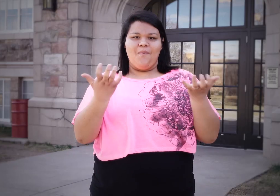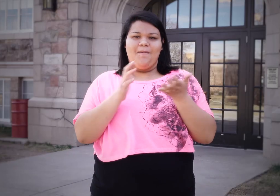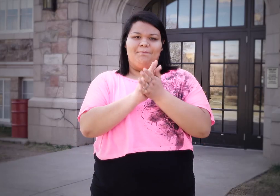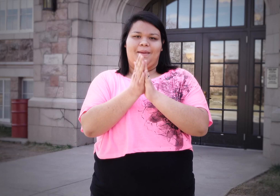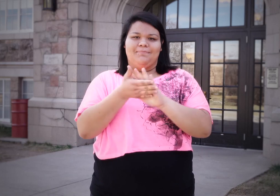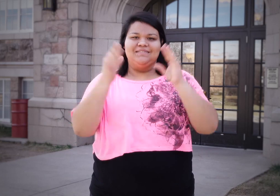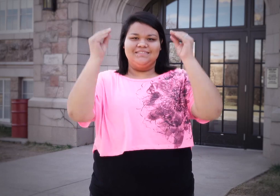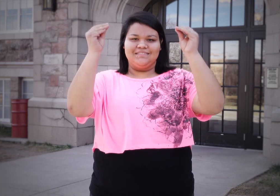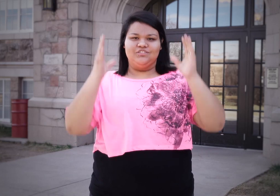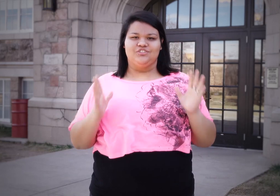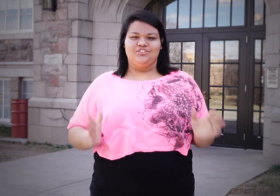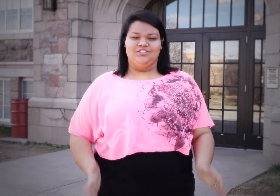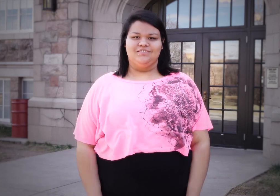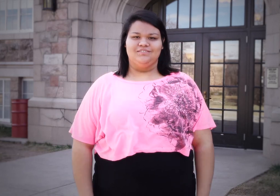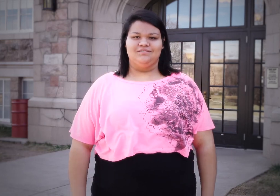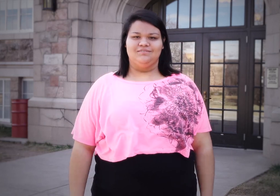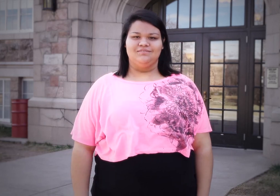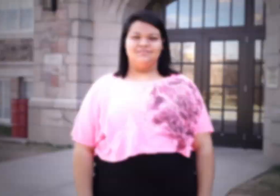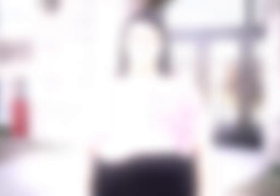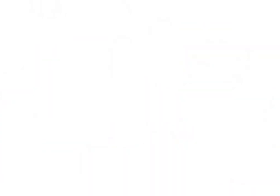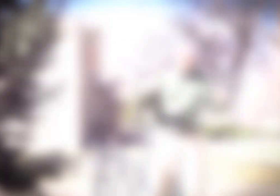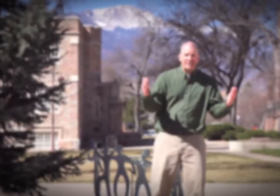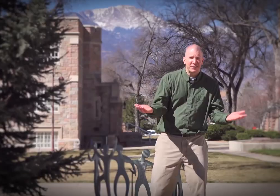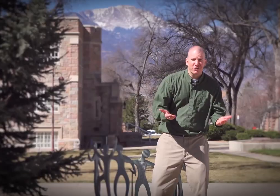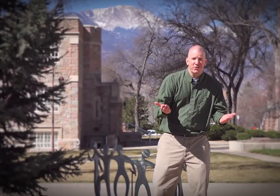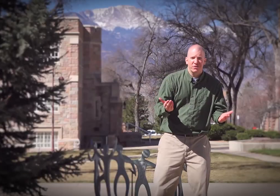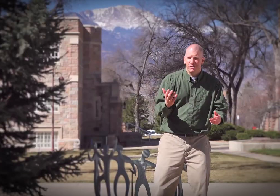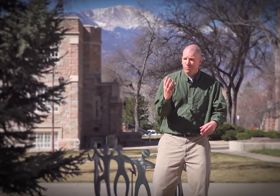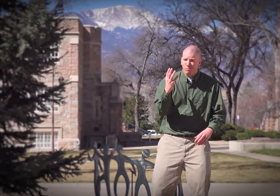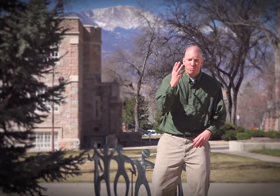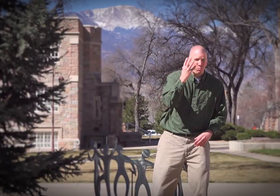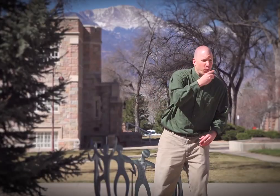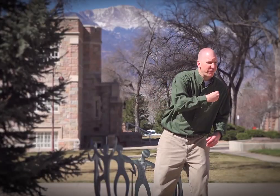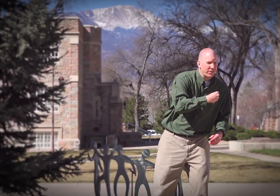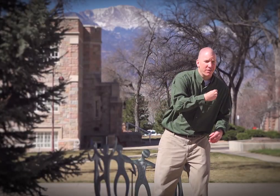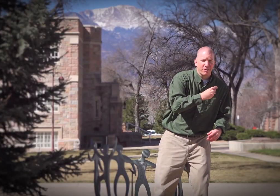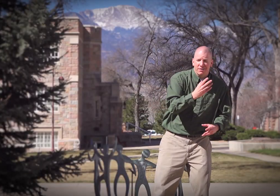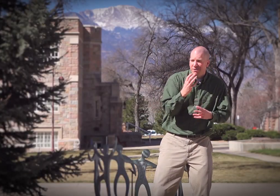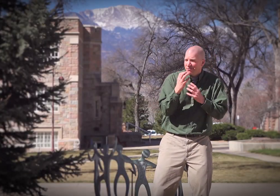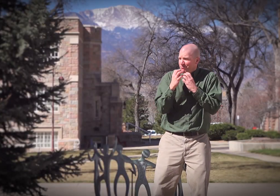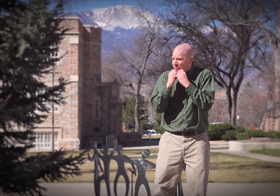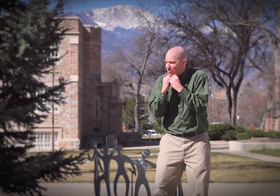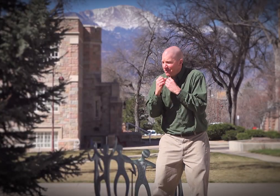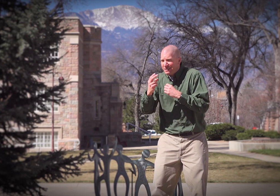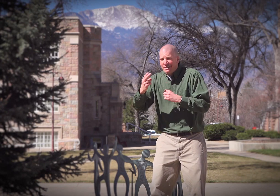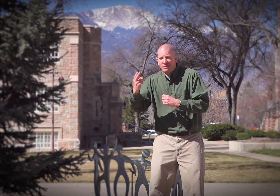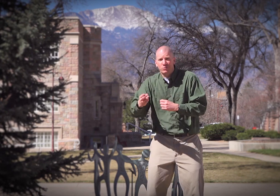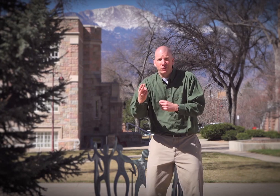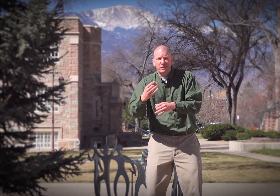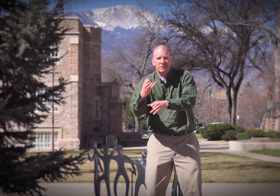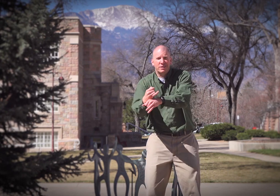I want to be a teacher. With its beautiful campus and rich history